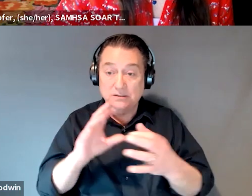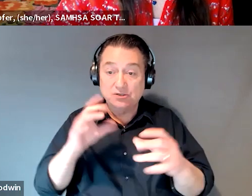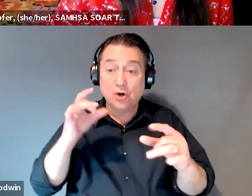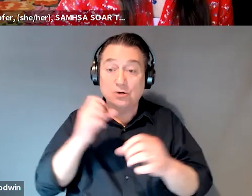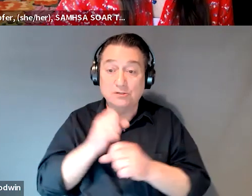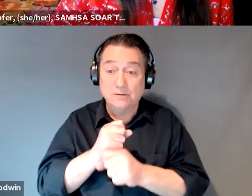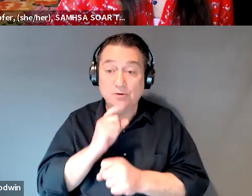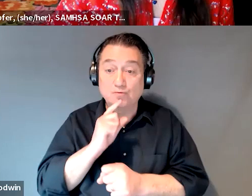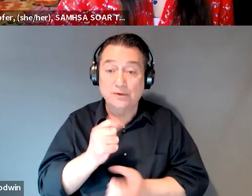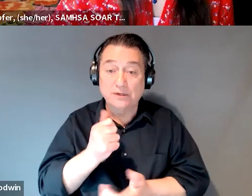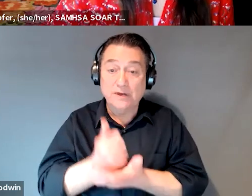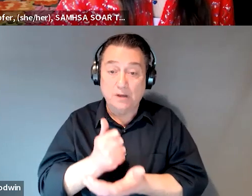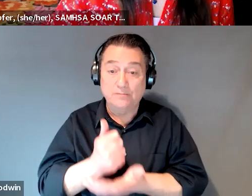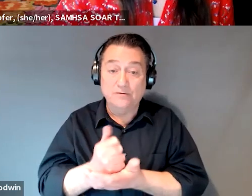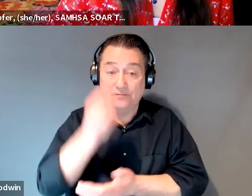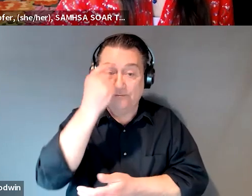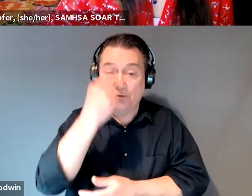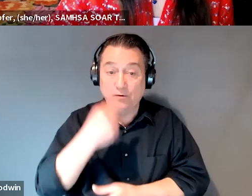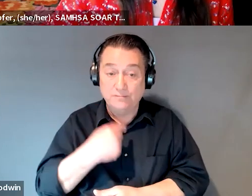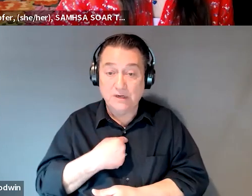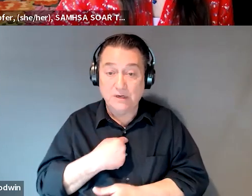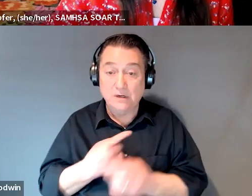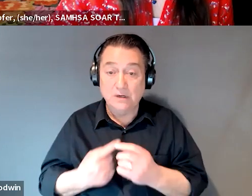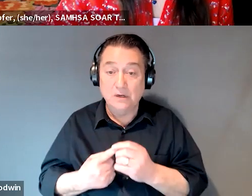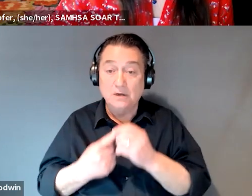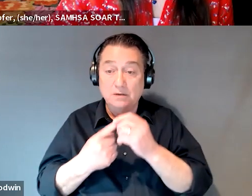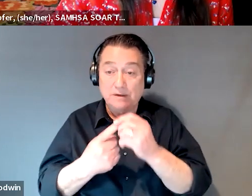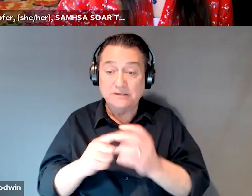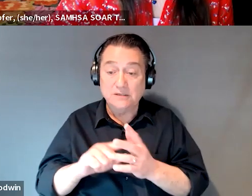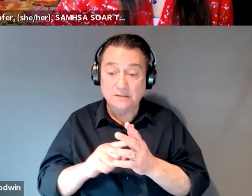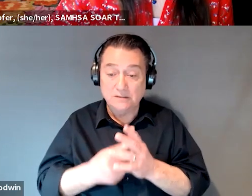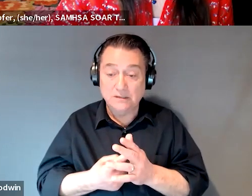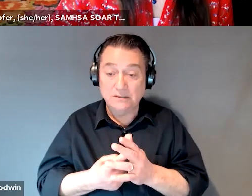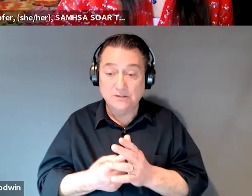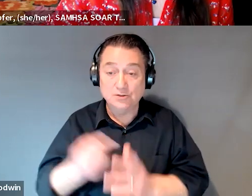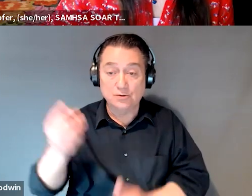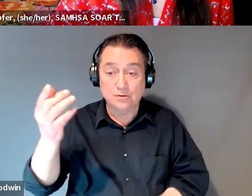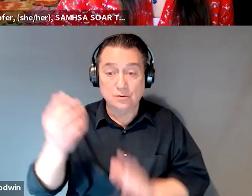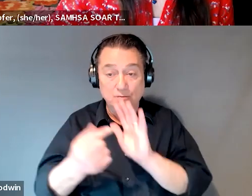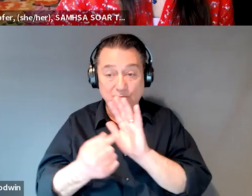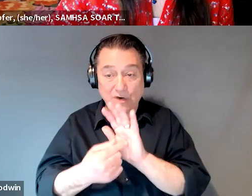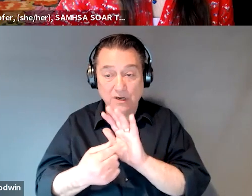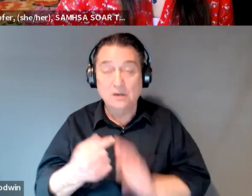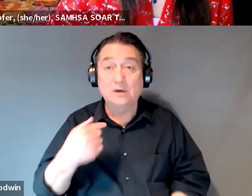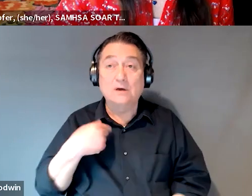helpful to me and especially their initial presentation like, it'll say like, the history and physical